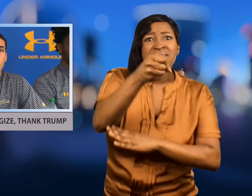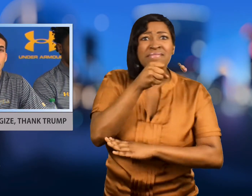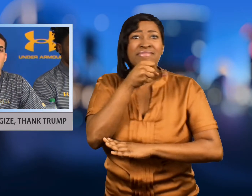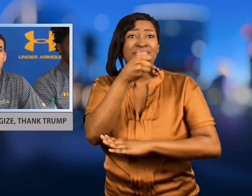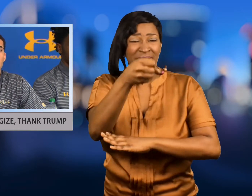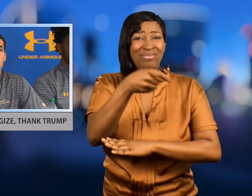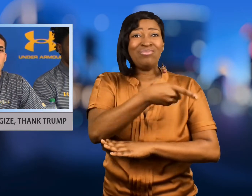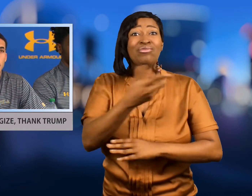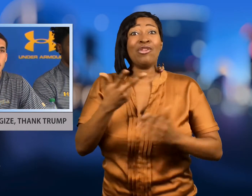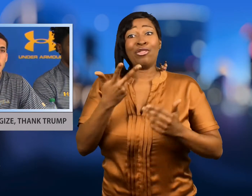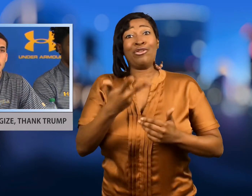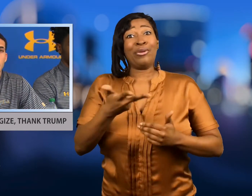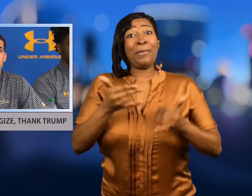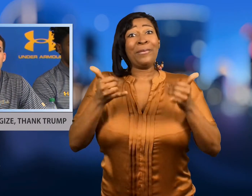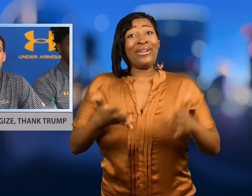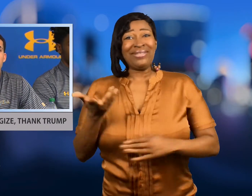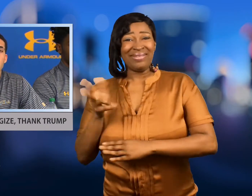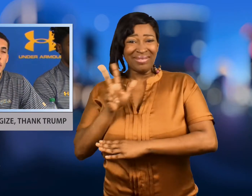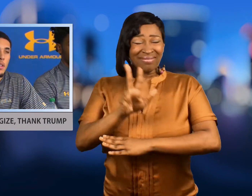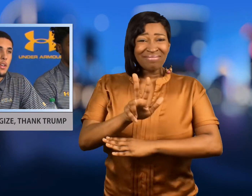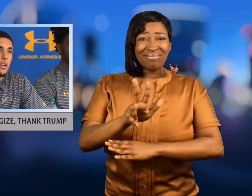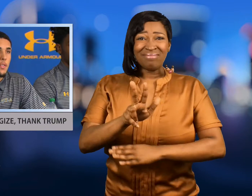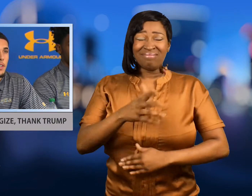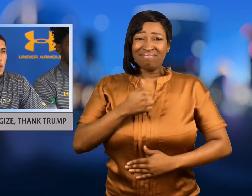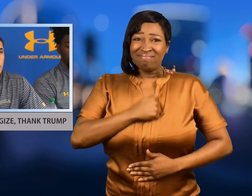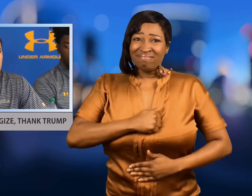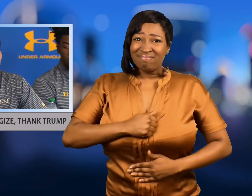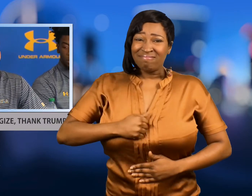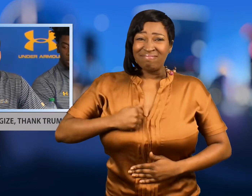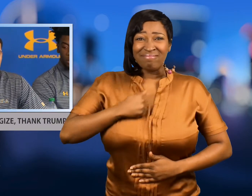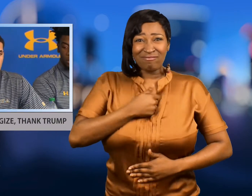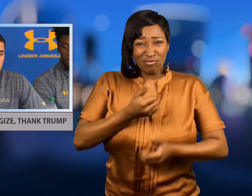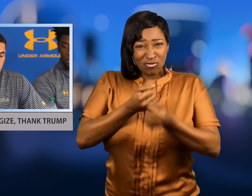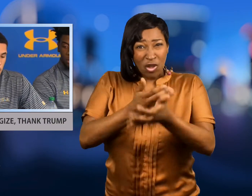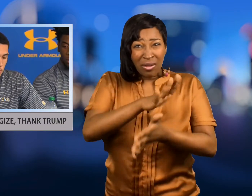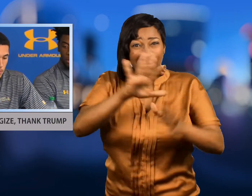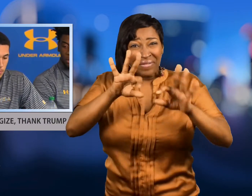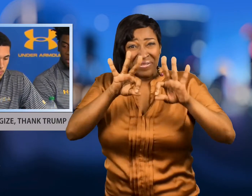to apologize for the shame and embarrassment